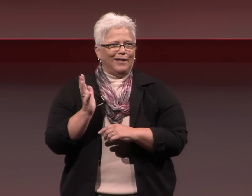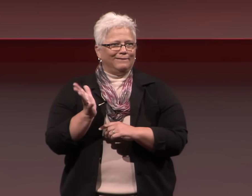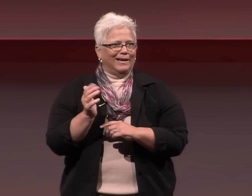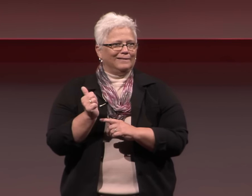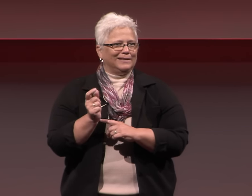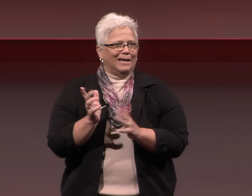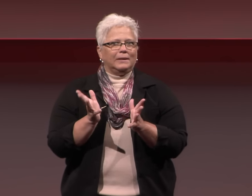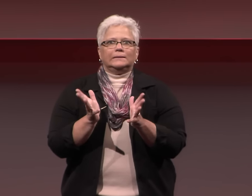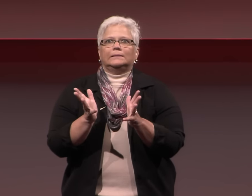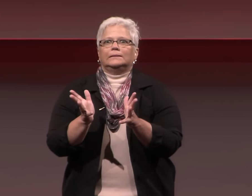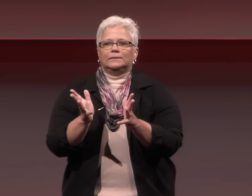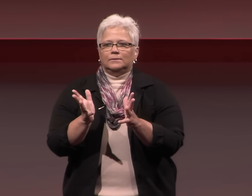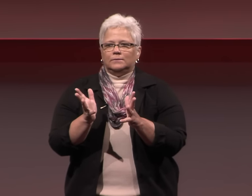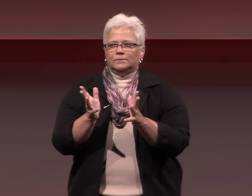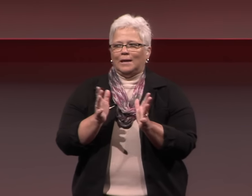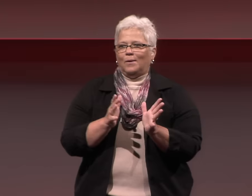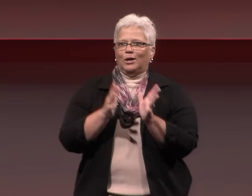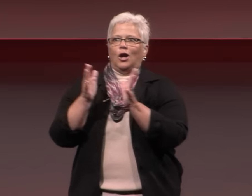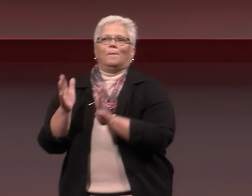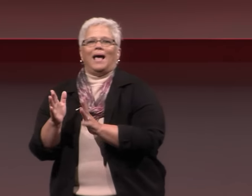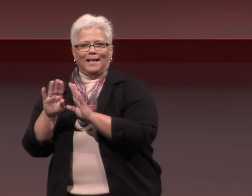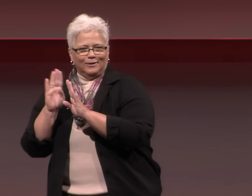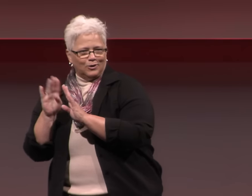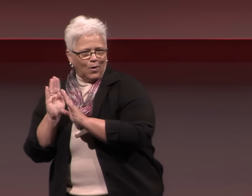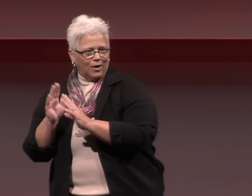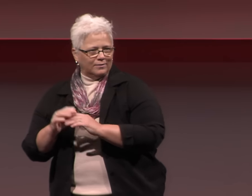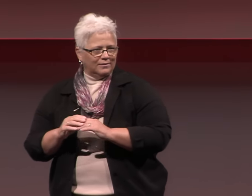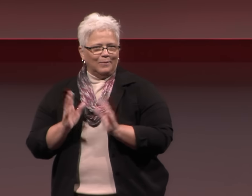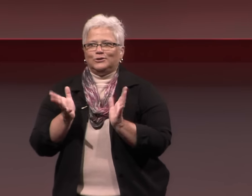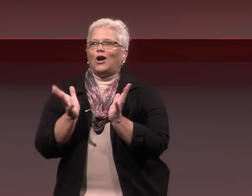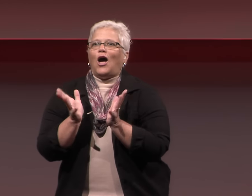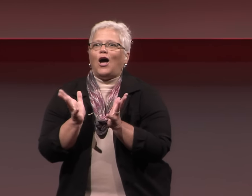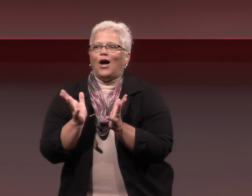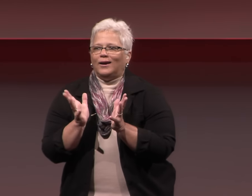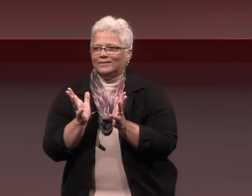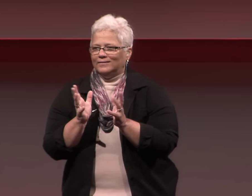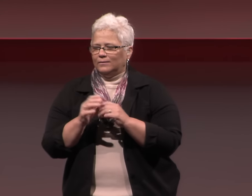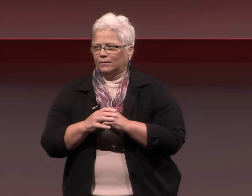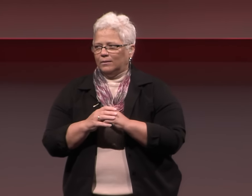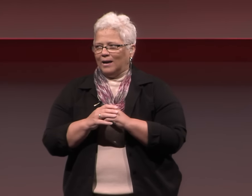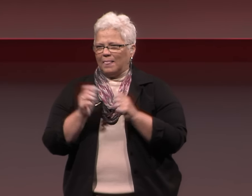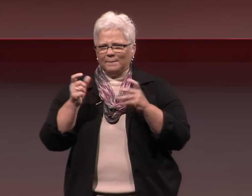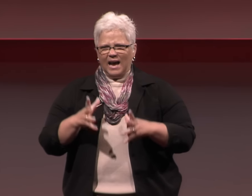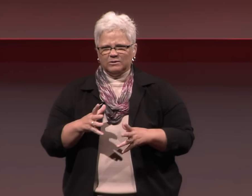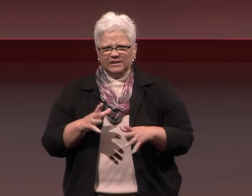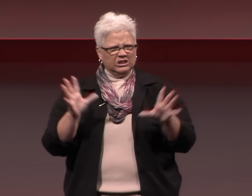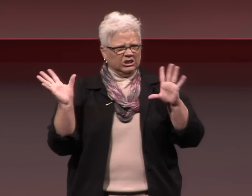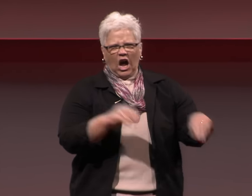but we're still talking for 10 or 15 more minutes, sharing information. Then we're standing by the door in a group, talking,